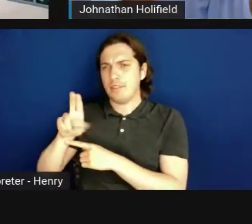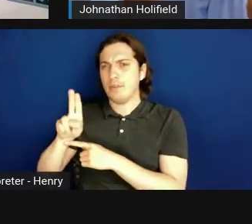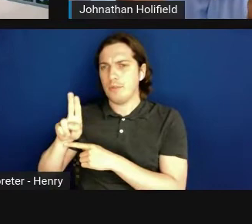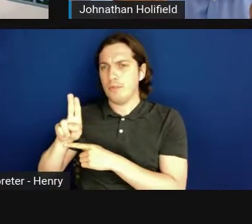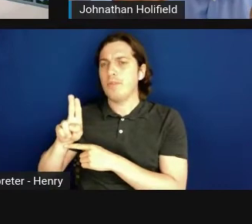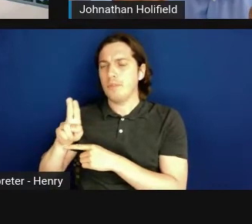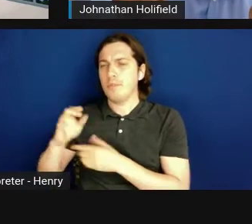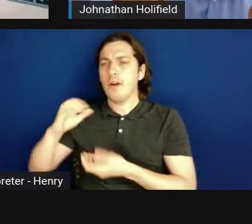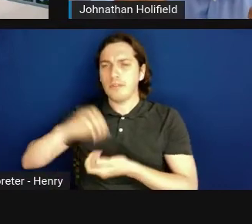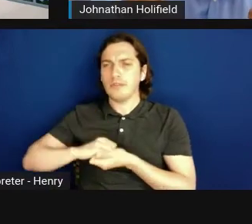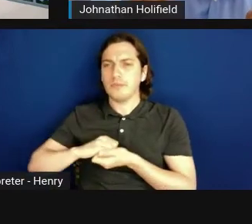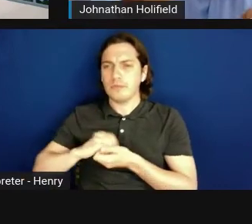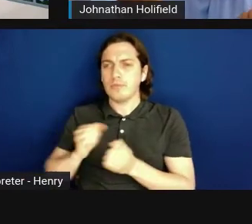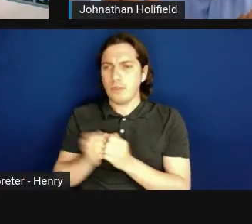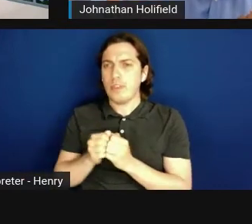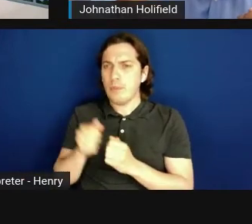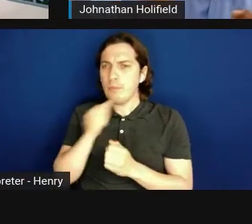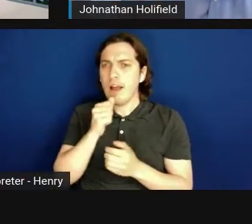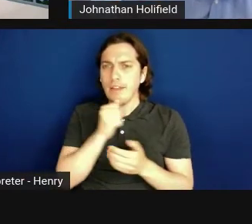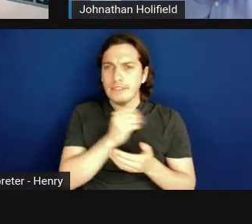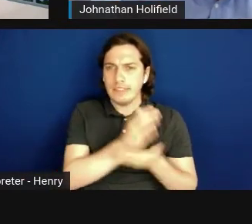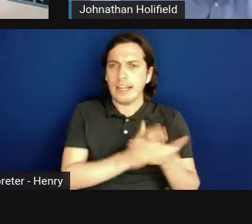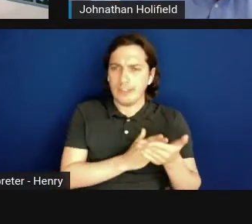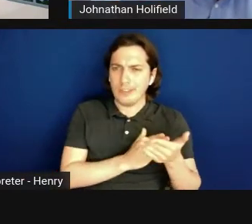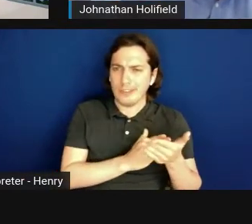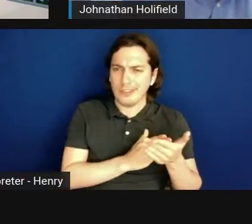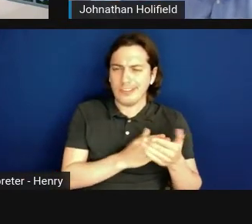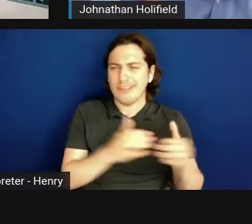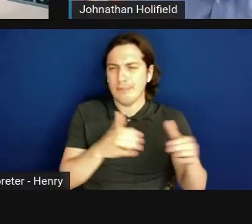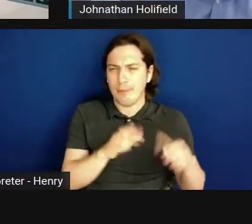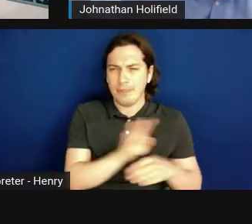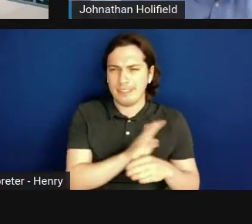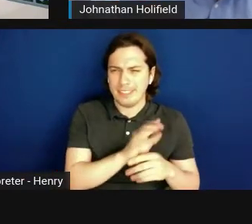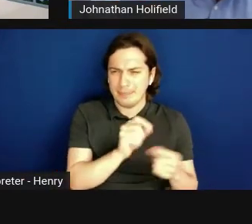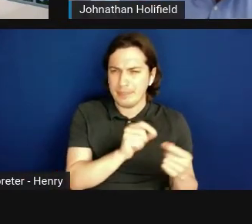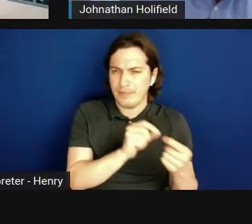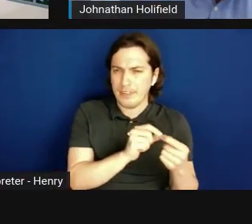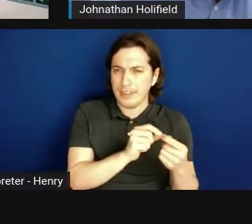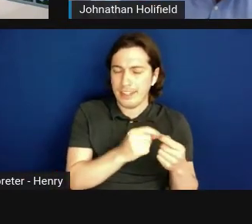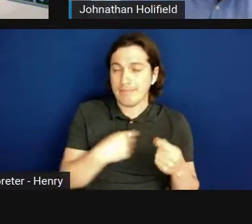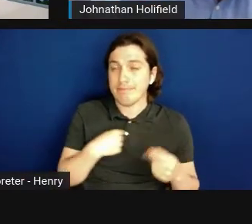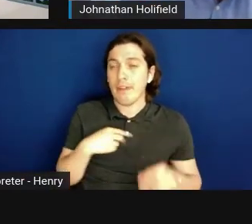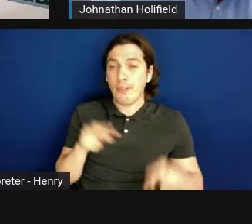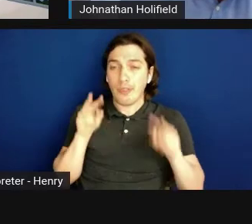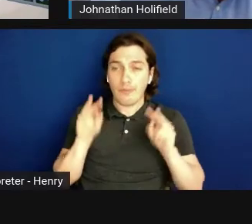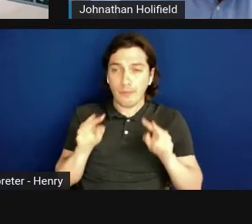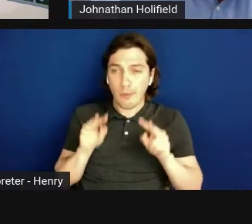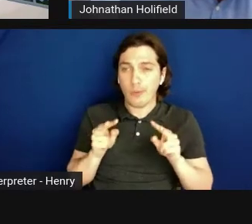with the private sector and particularly small business. And I too look forward to our conversation today.